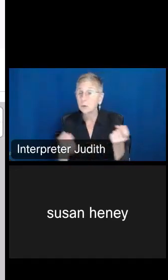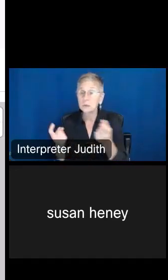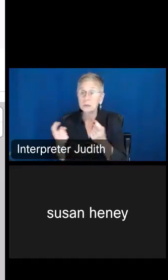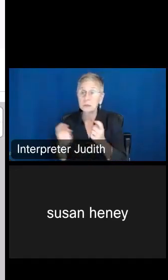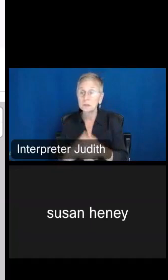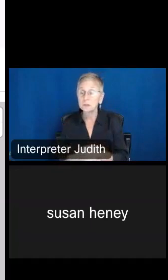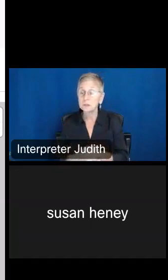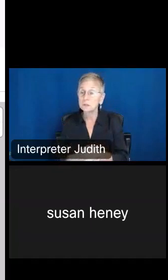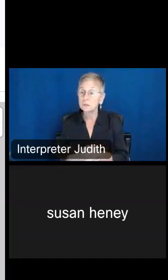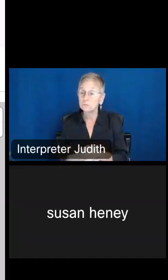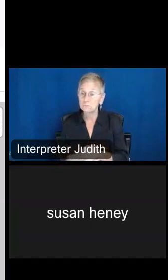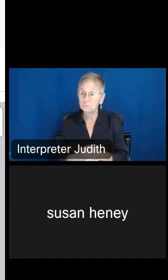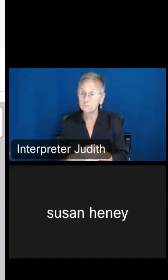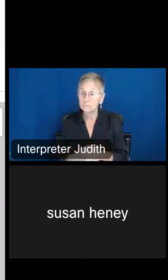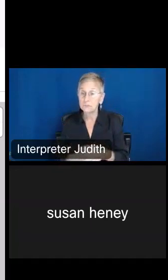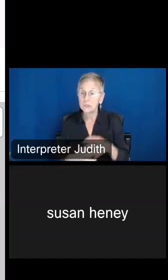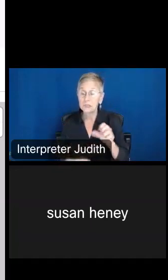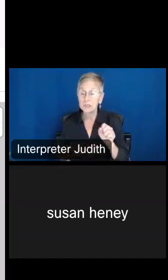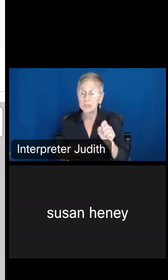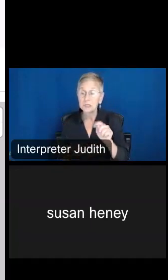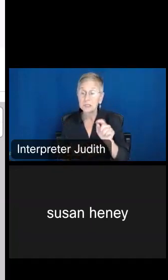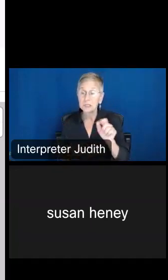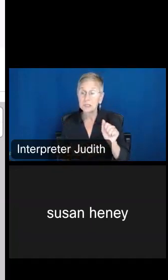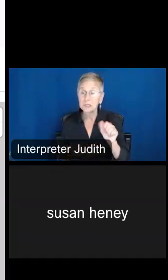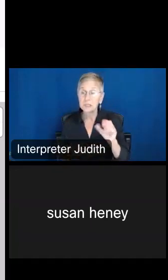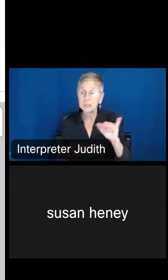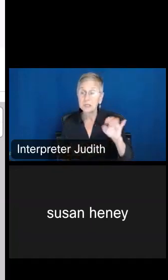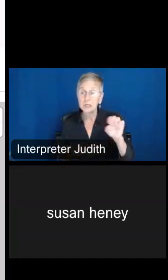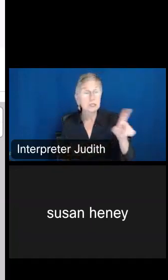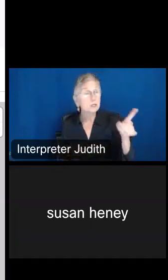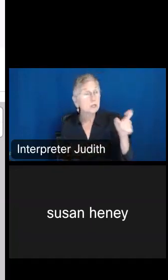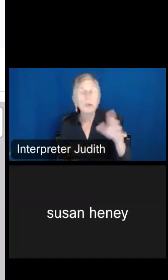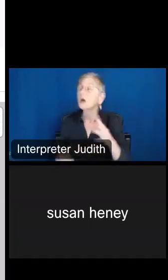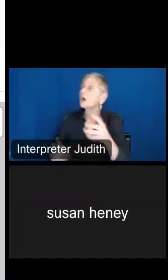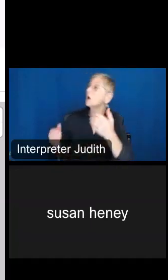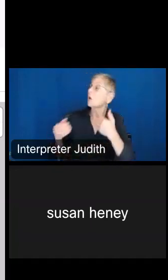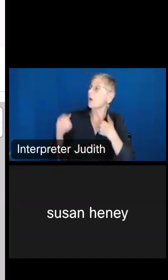at this time, Stacie? Stacie Cochran-McNeal: We have a lot of questions.